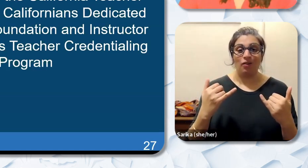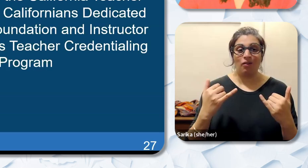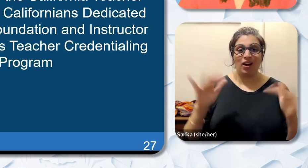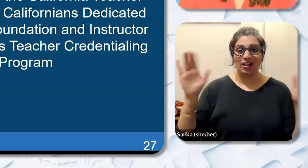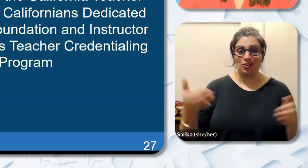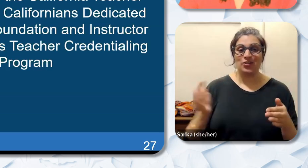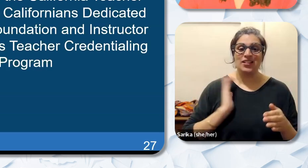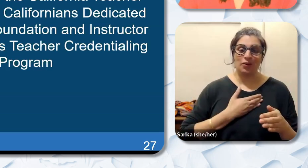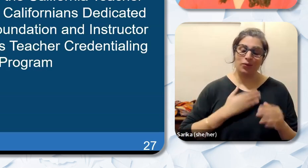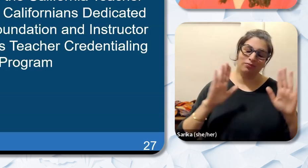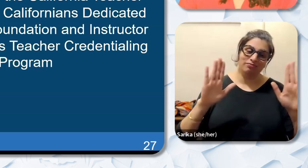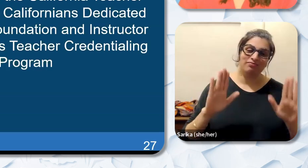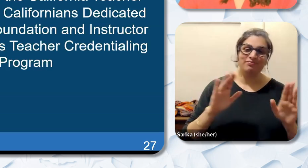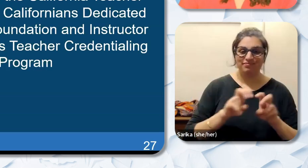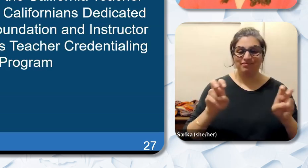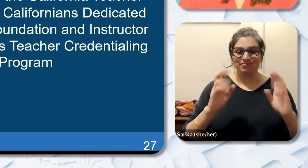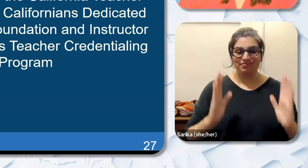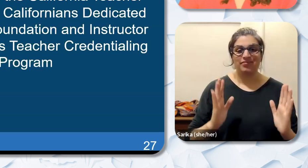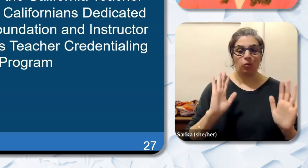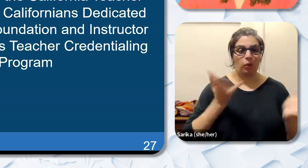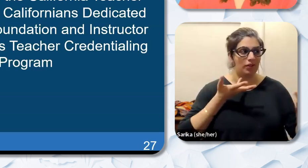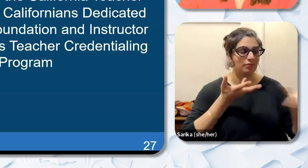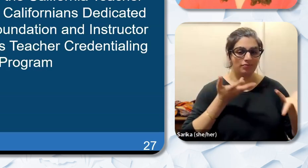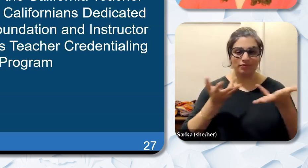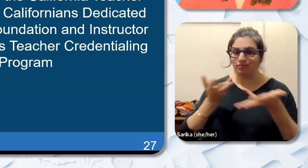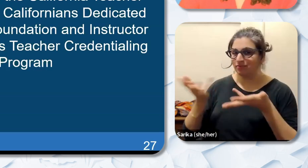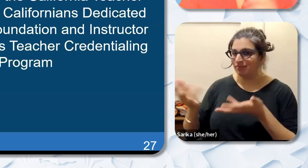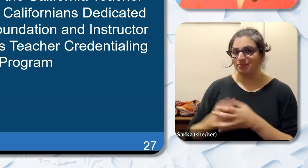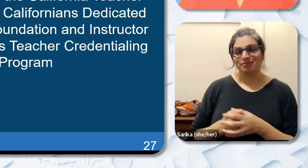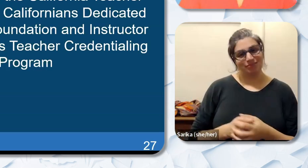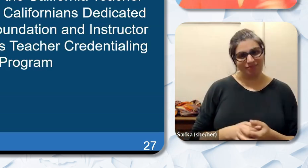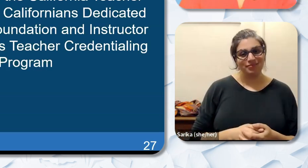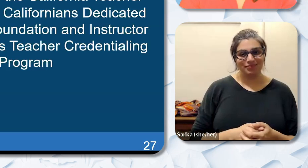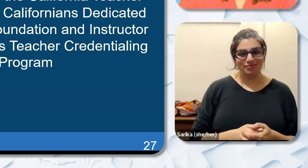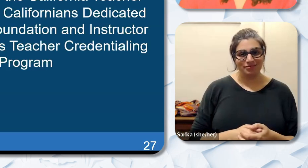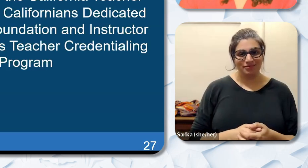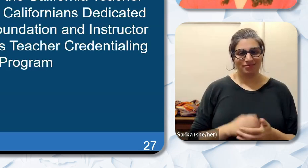have here today that will be engaging with her in conversations around our panel discussion